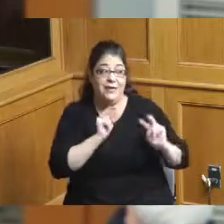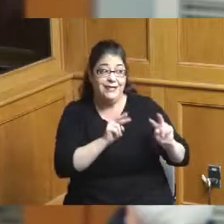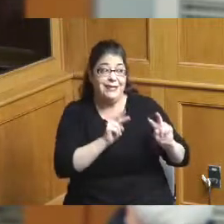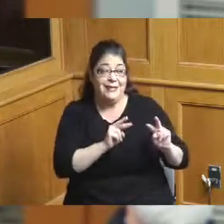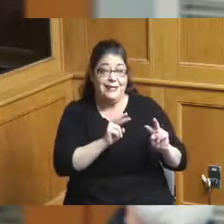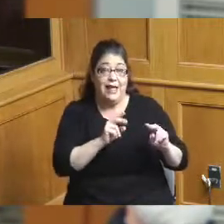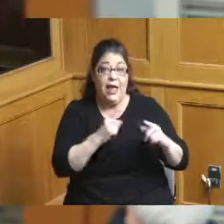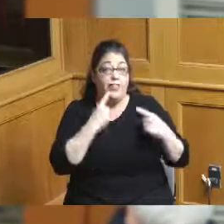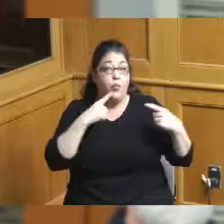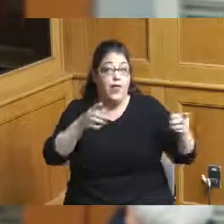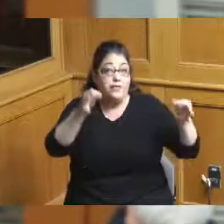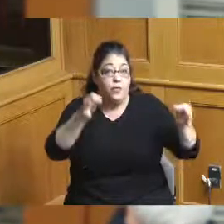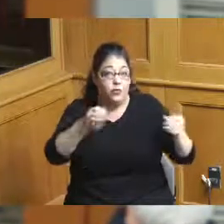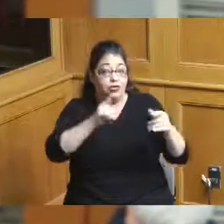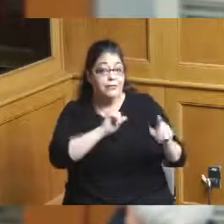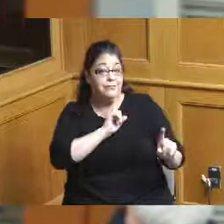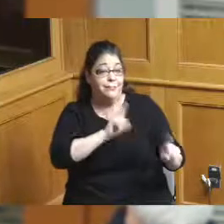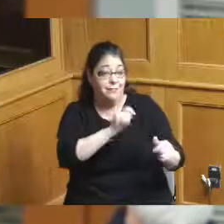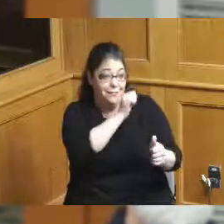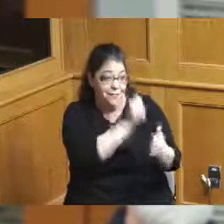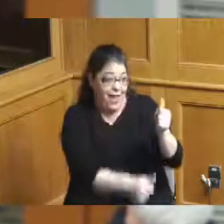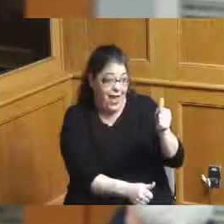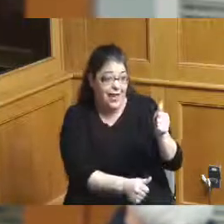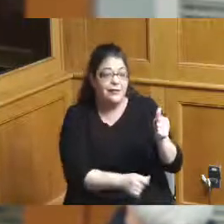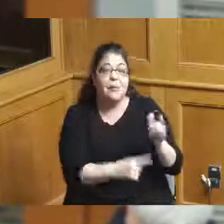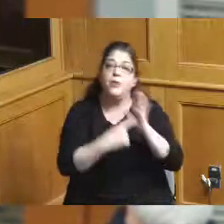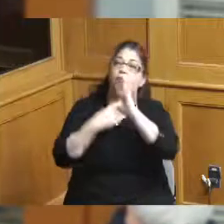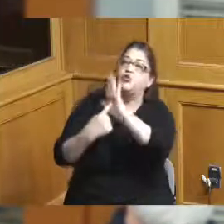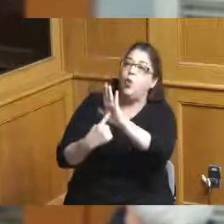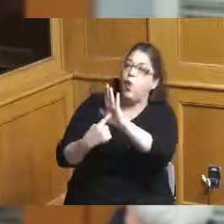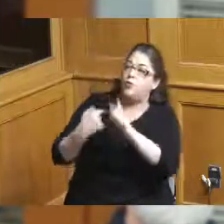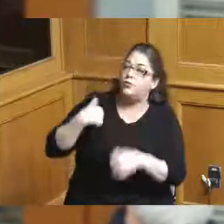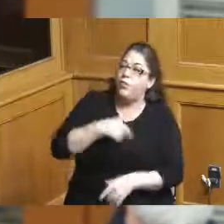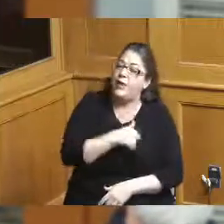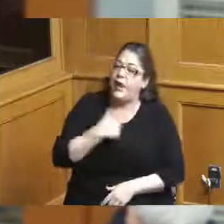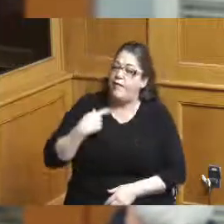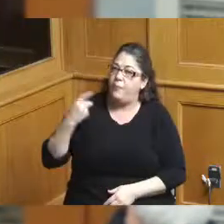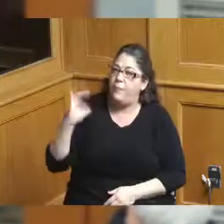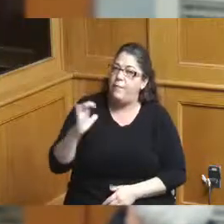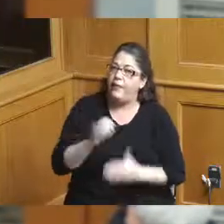start of the process but signaling that we have public leadership that it that will be working